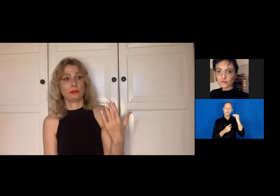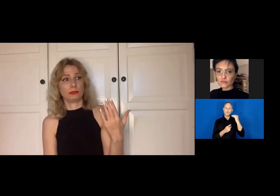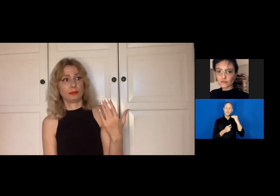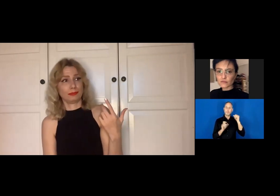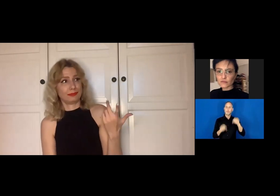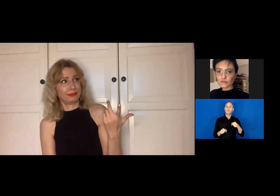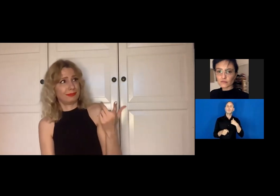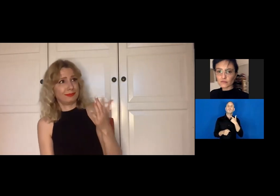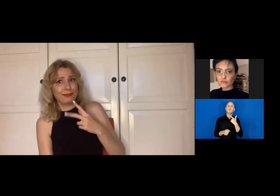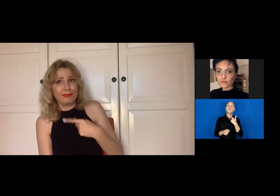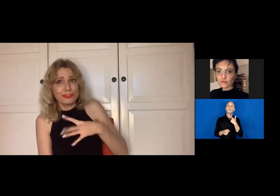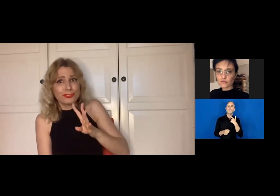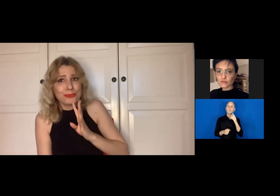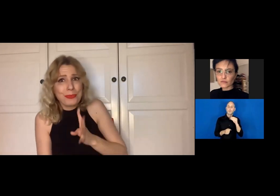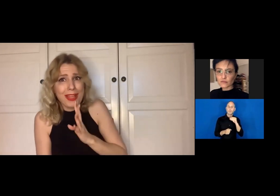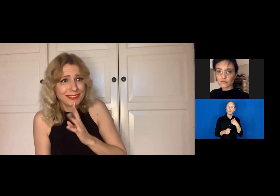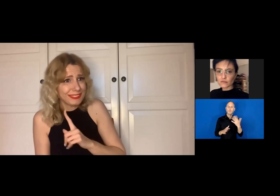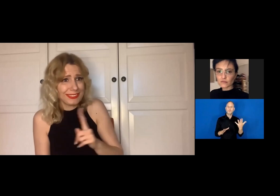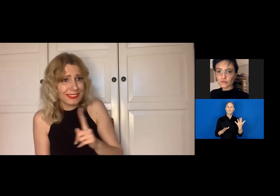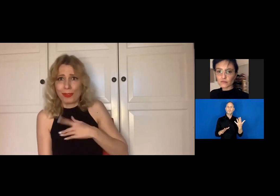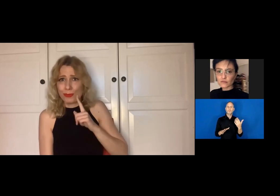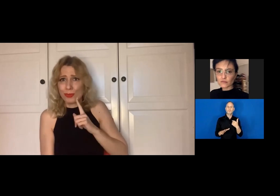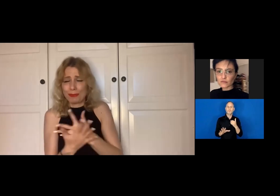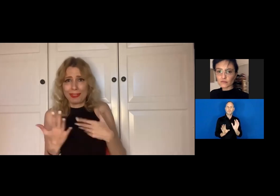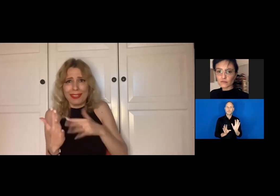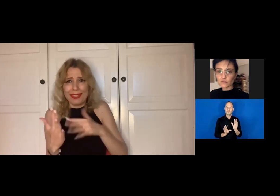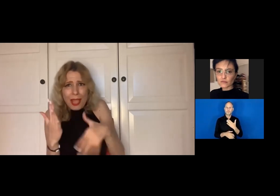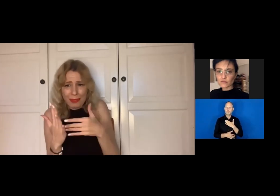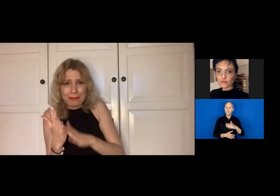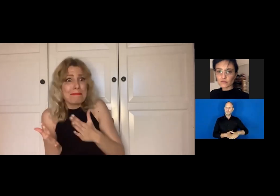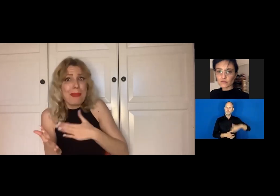And then they would ask me: "But what about your voice? Won't you use your voice?"